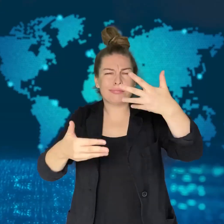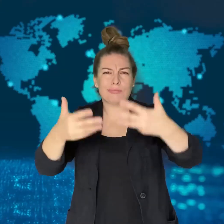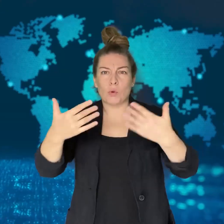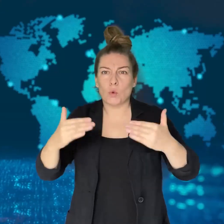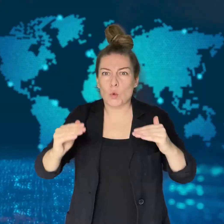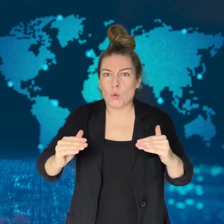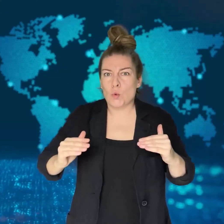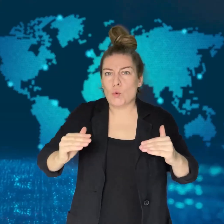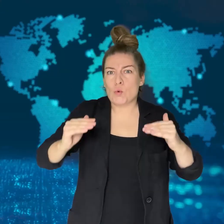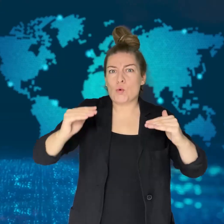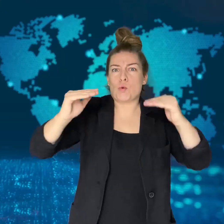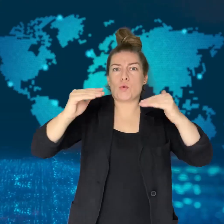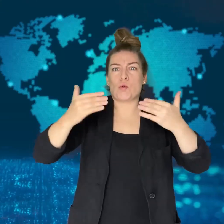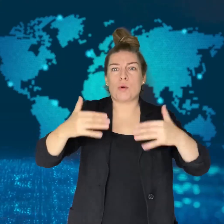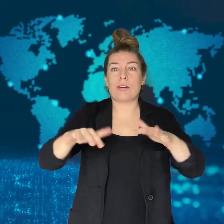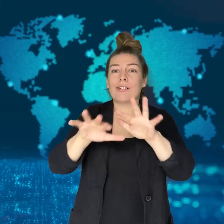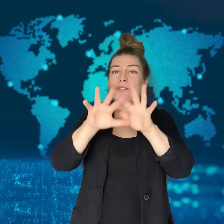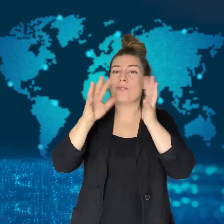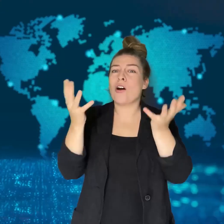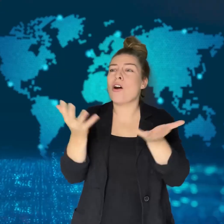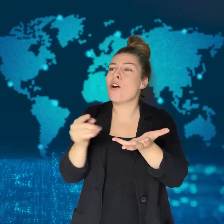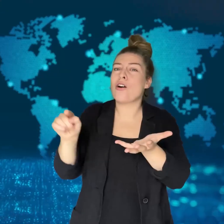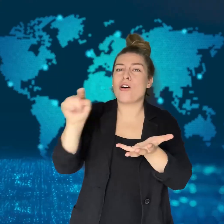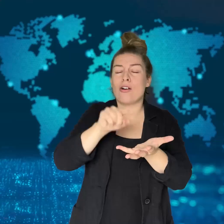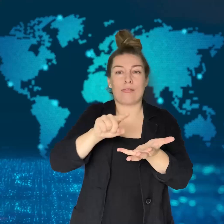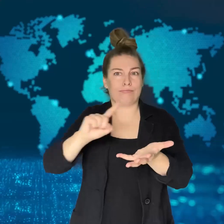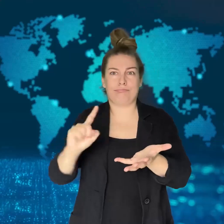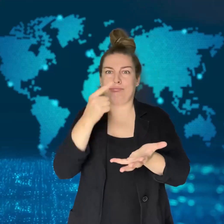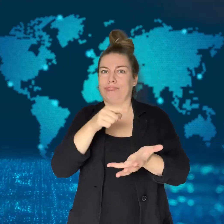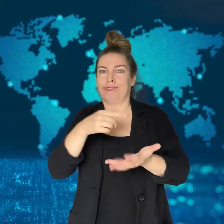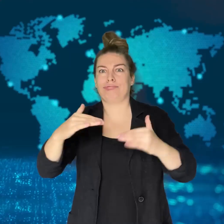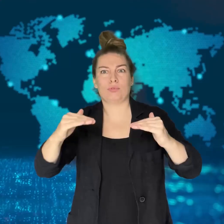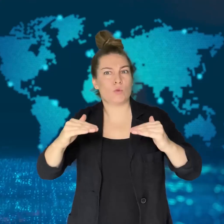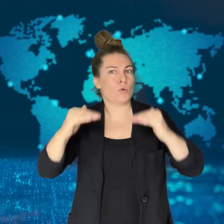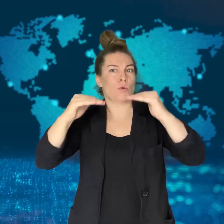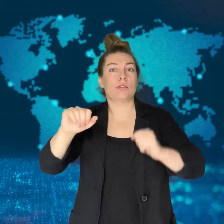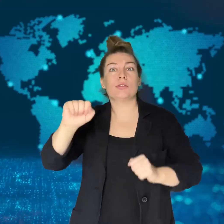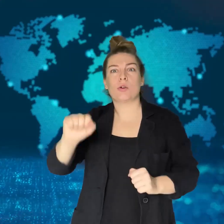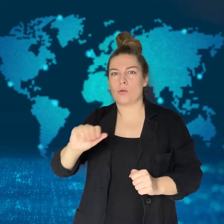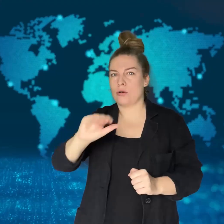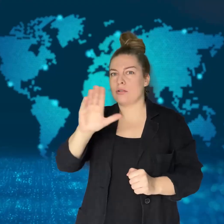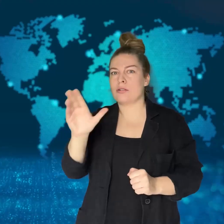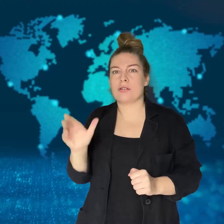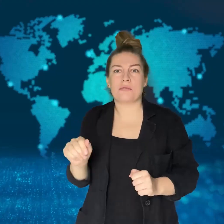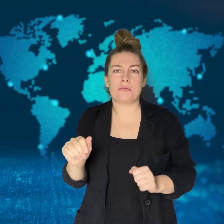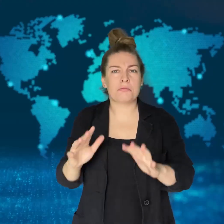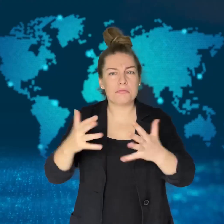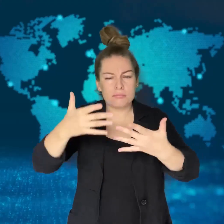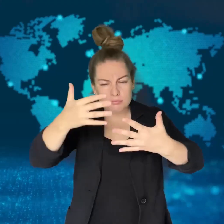South Africa has a high homicide rate in comparison to